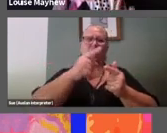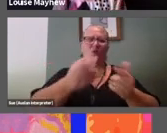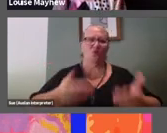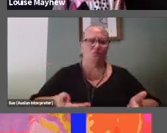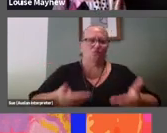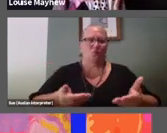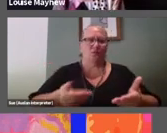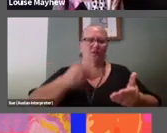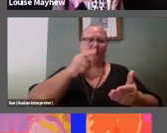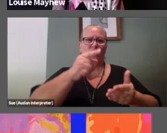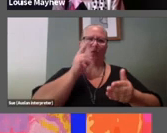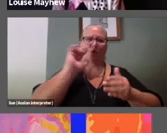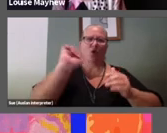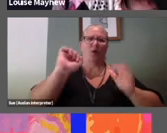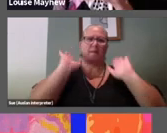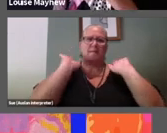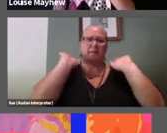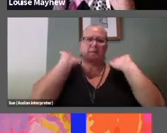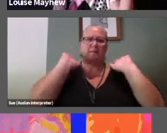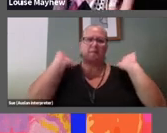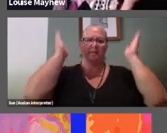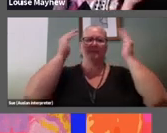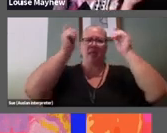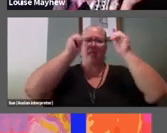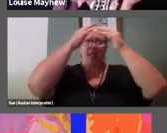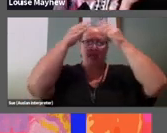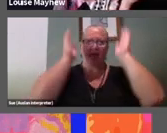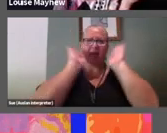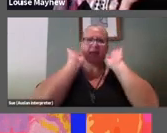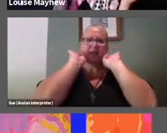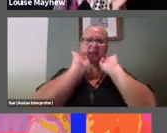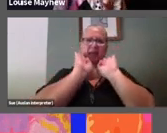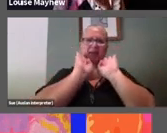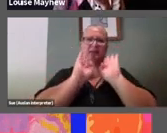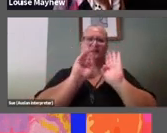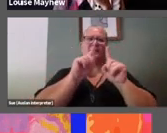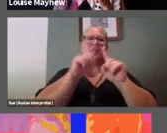their pristine hairdos, while the wonderful concertina folds of the